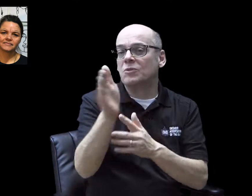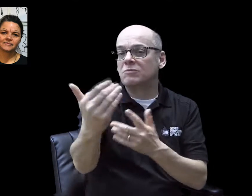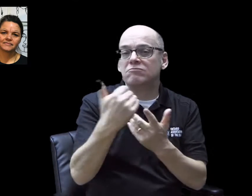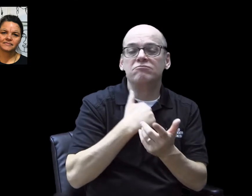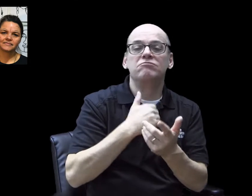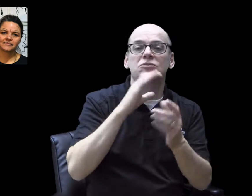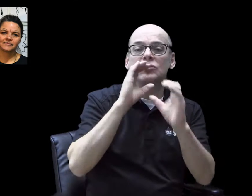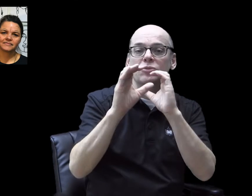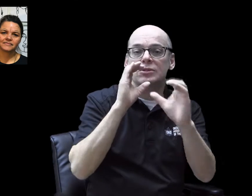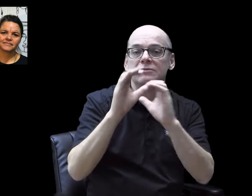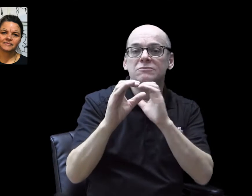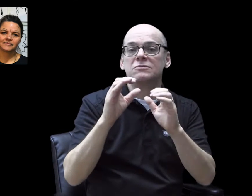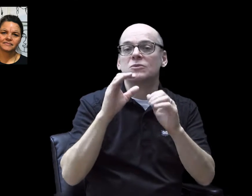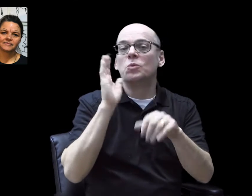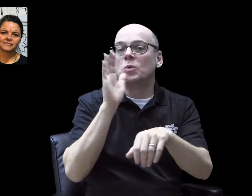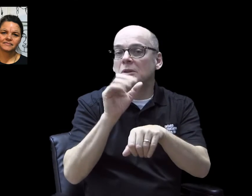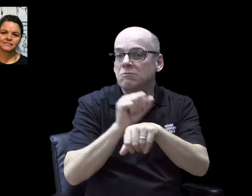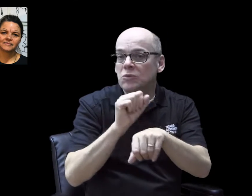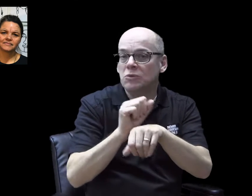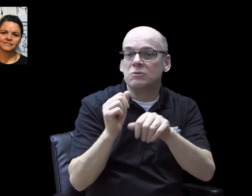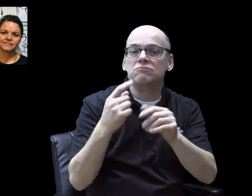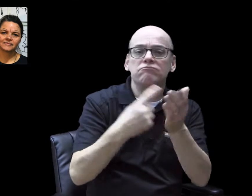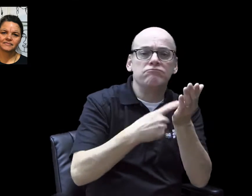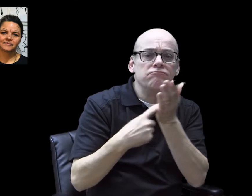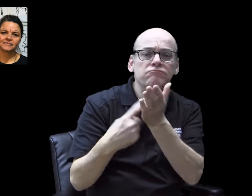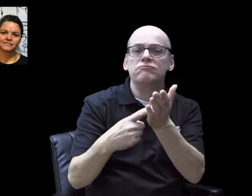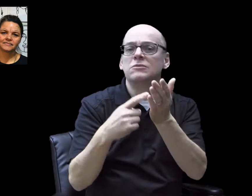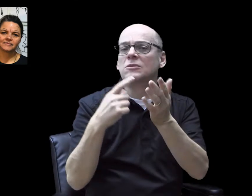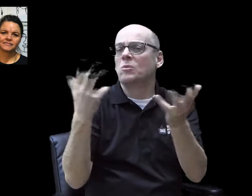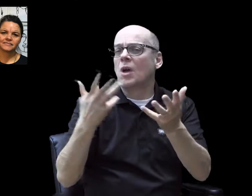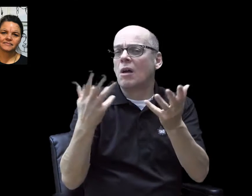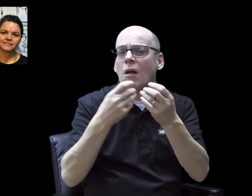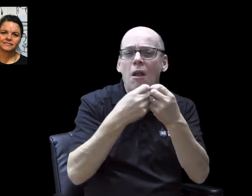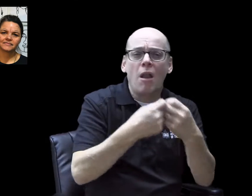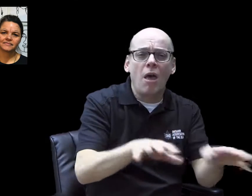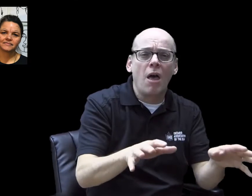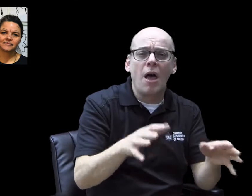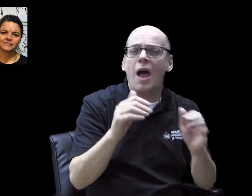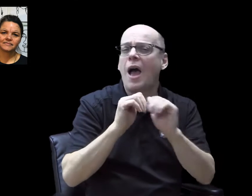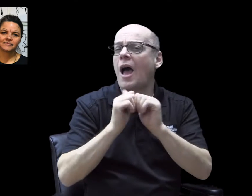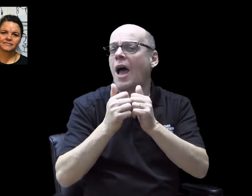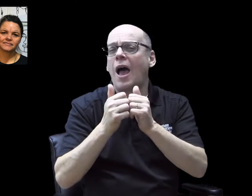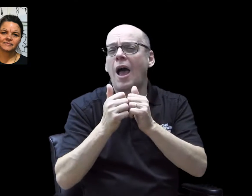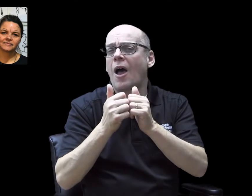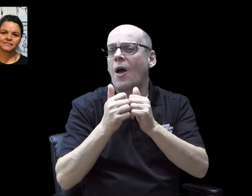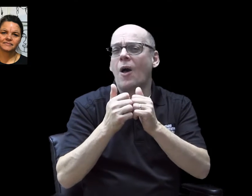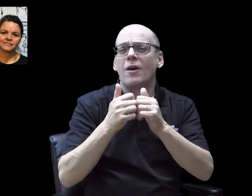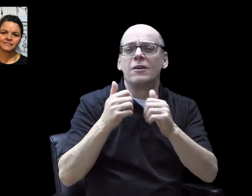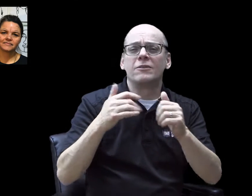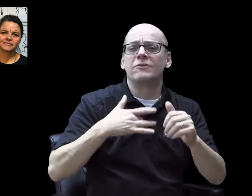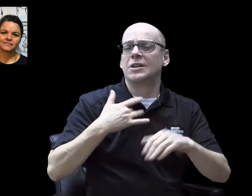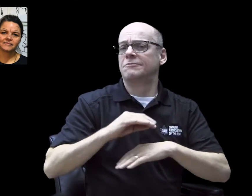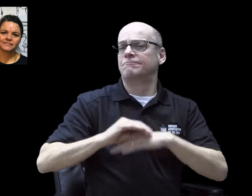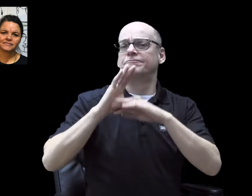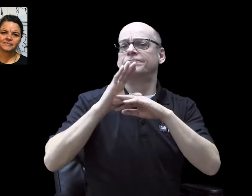Throughout the conversation, Shira and Michaela will work together to recreate that lost thing for you.